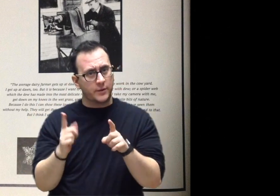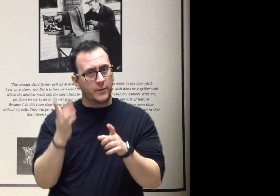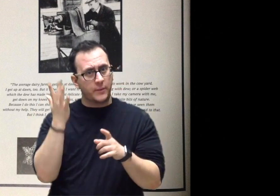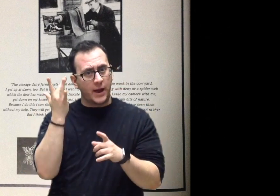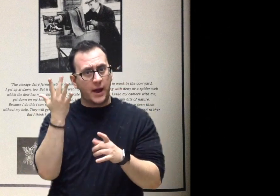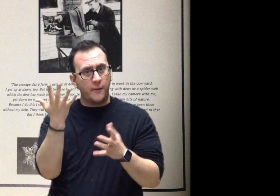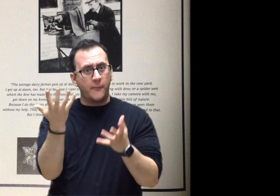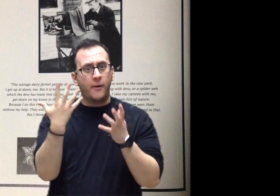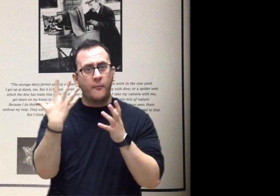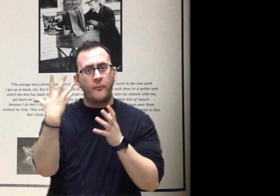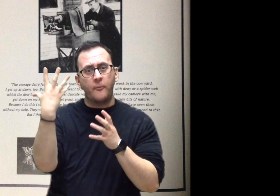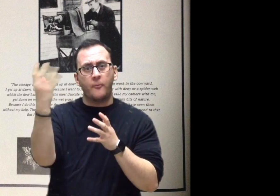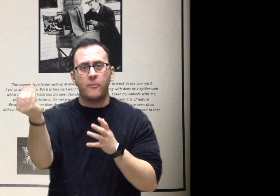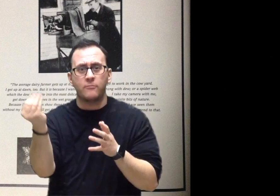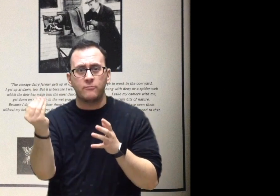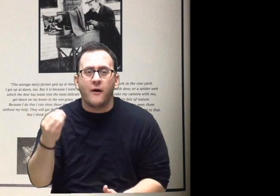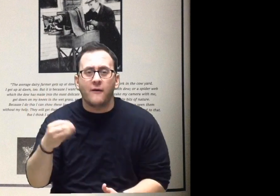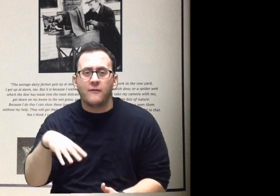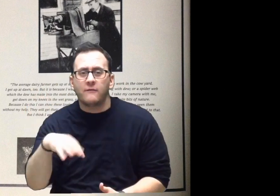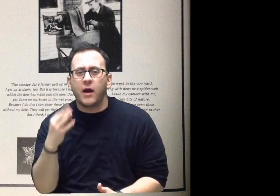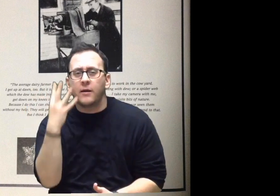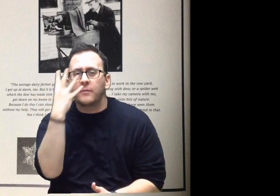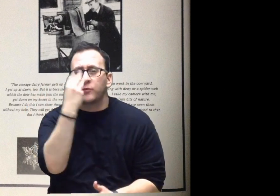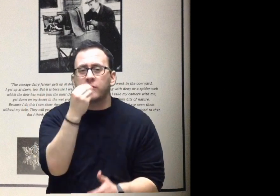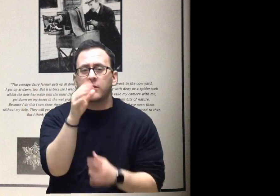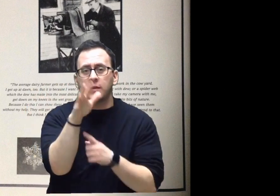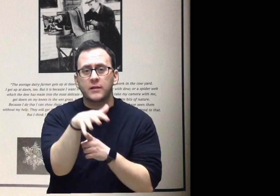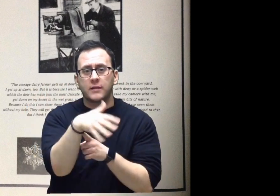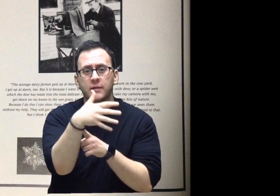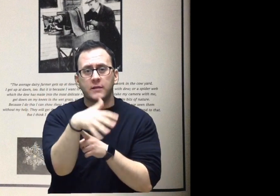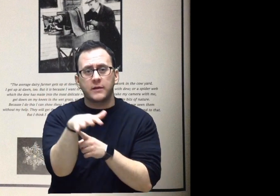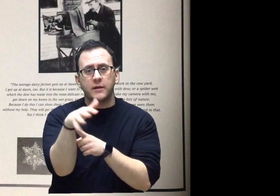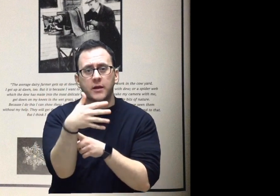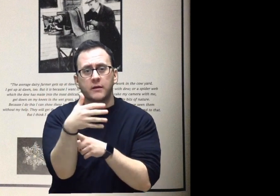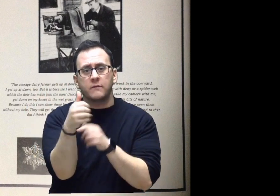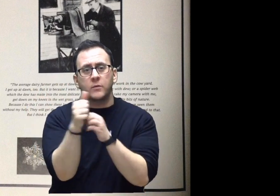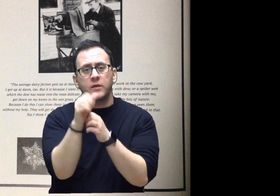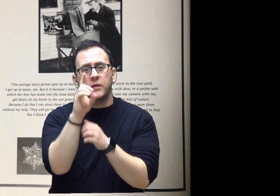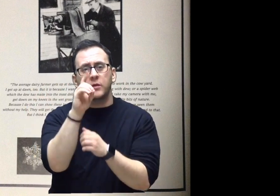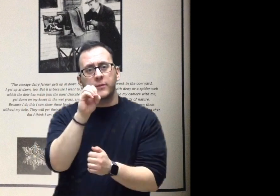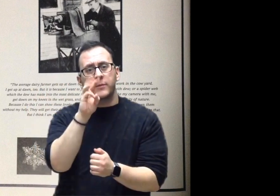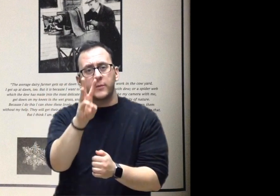I take my camera with me, get down on my knees in the wet grass, and photograph these exquisite bits of nature.